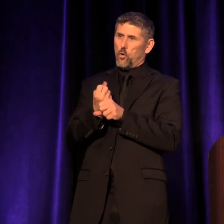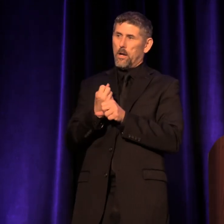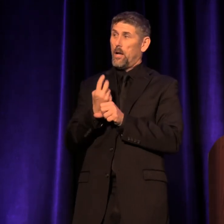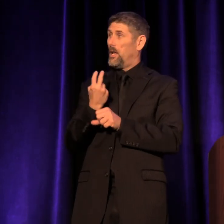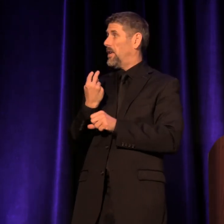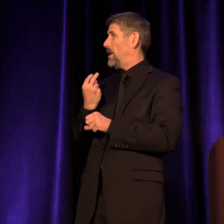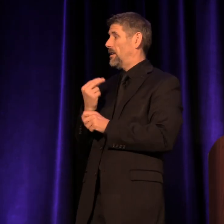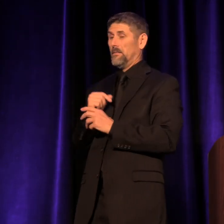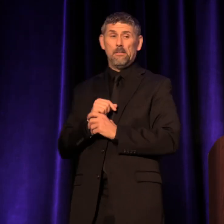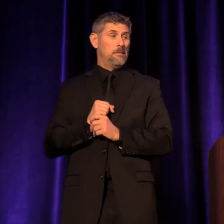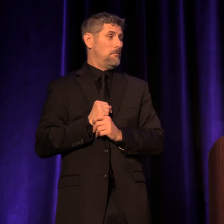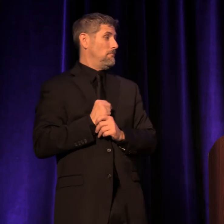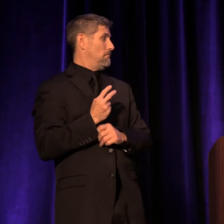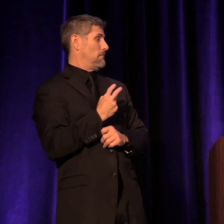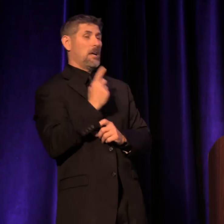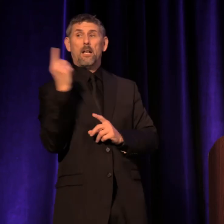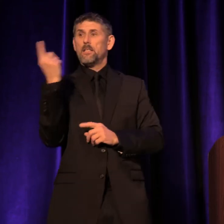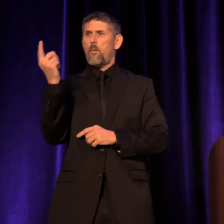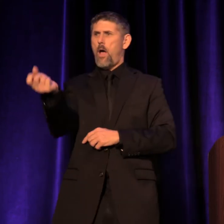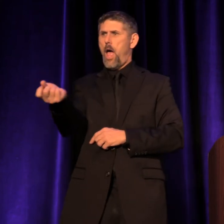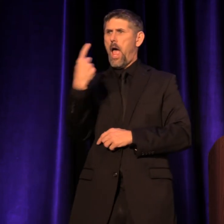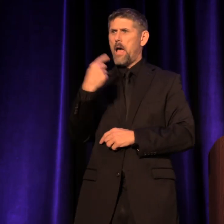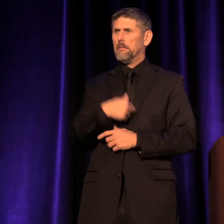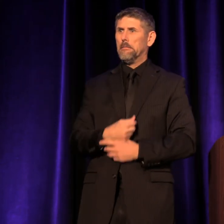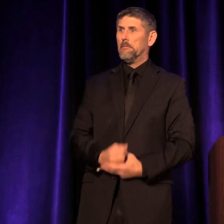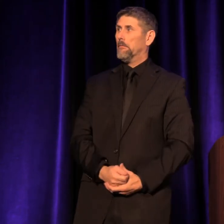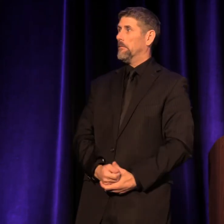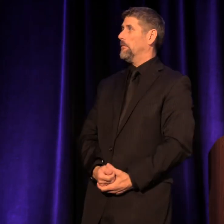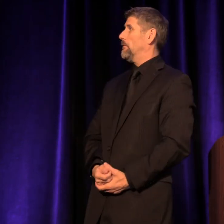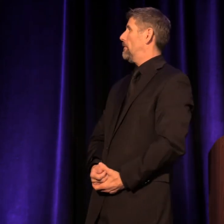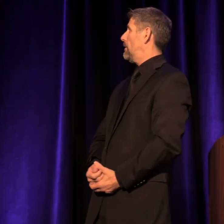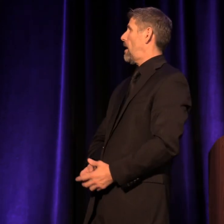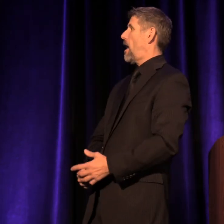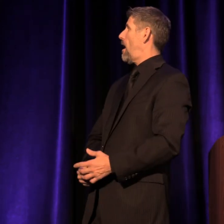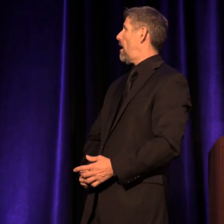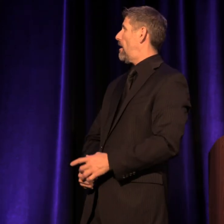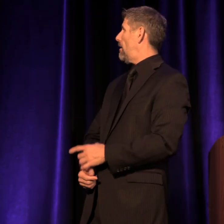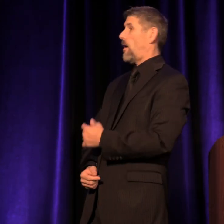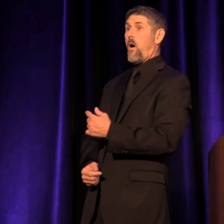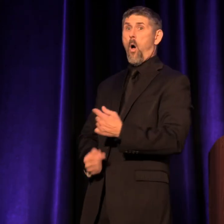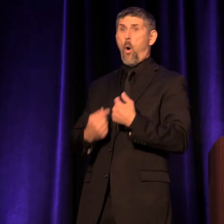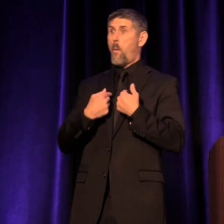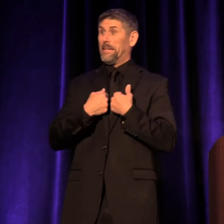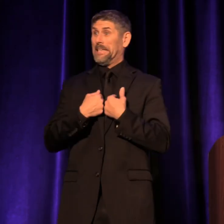every time somebody asked me a question. And I finally realized, "Oh, they're asking me, I'm supposed to know that."